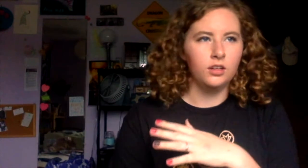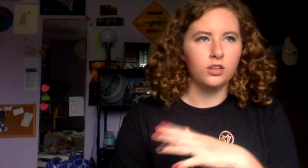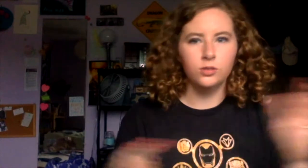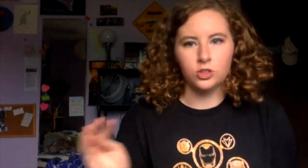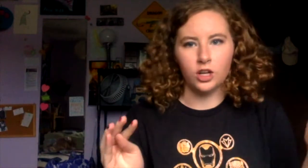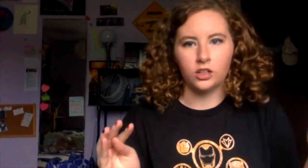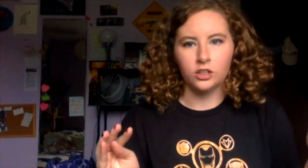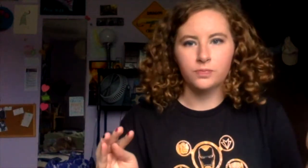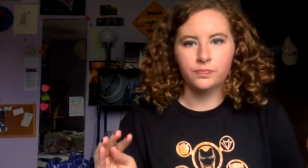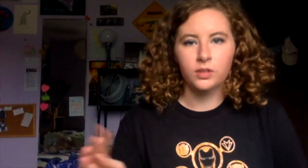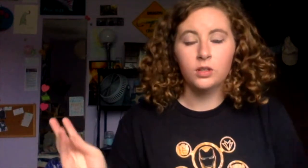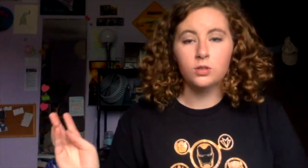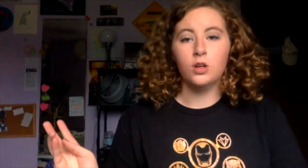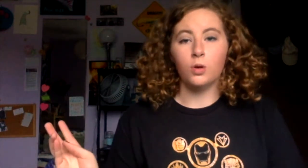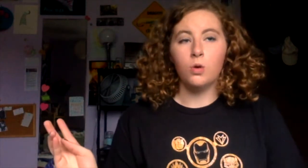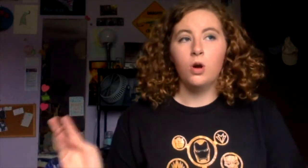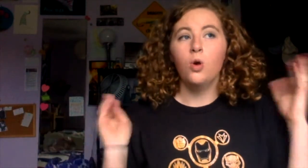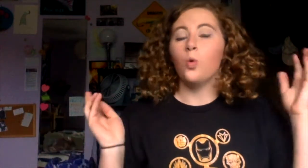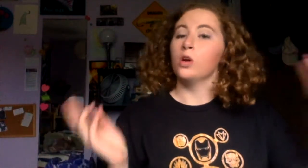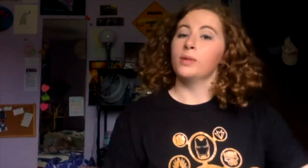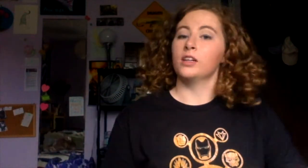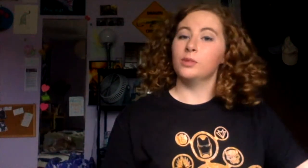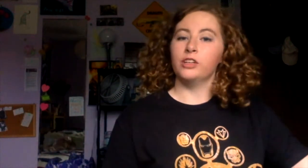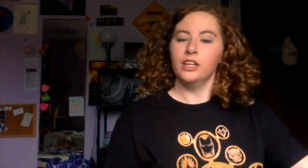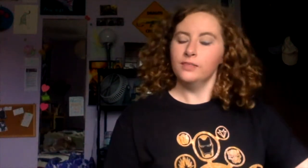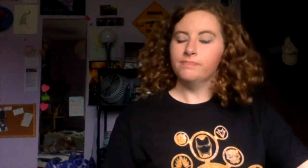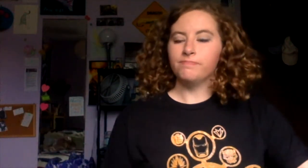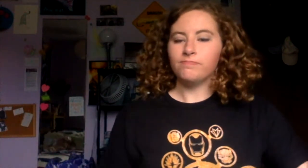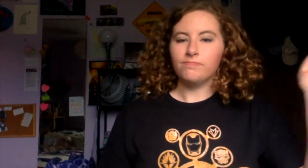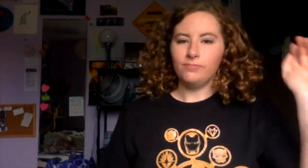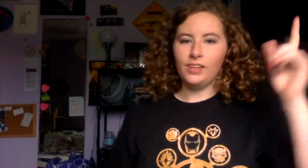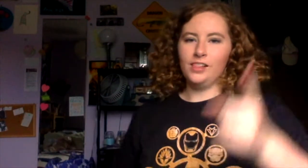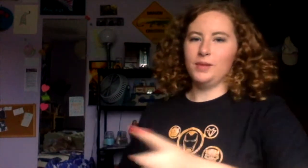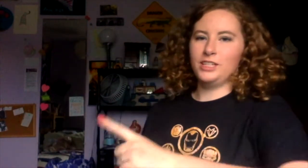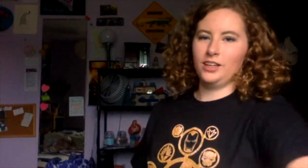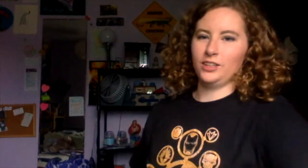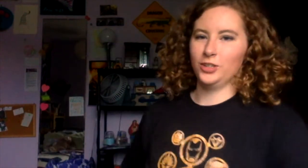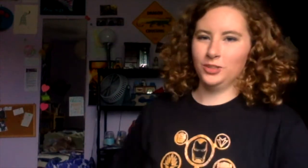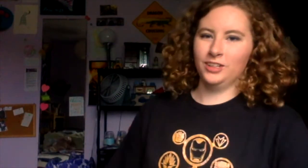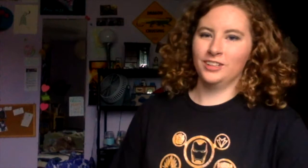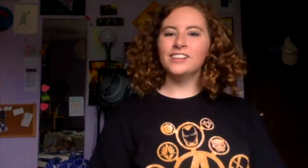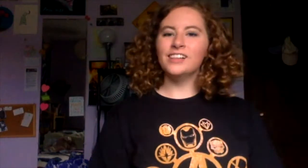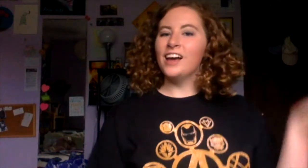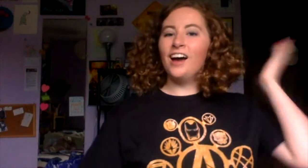Huge shocker. So, what am I going to be reading? Let me tell you.